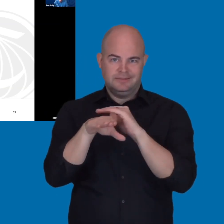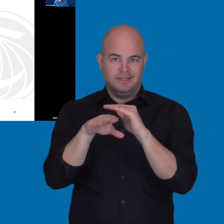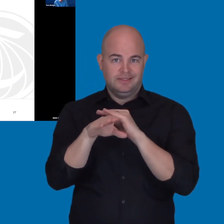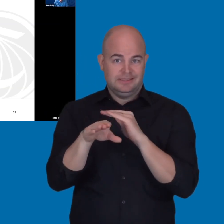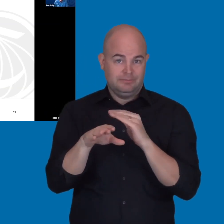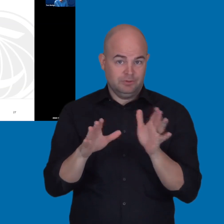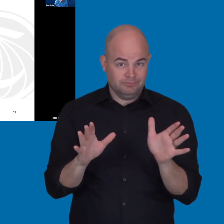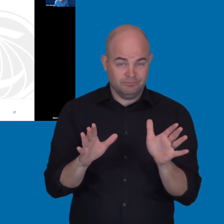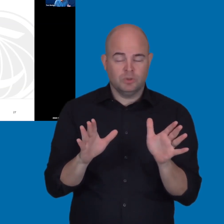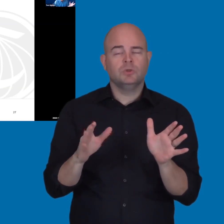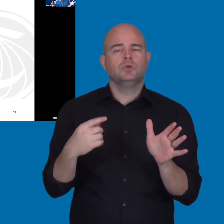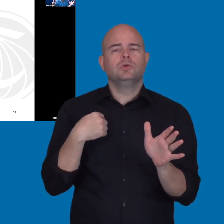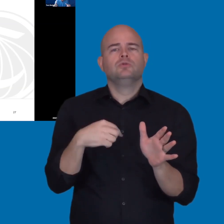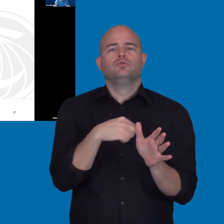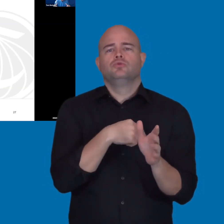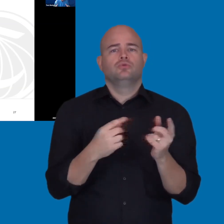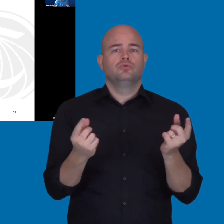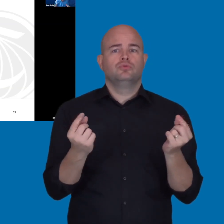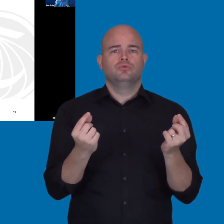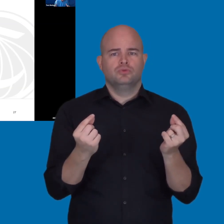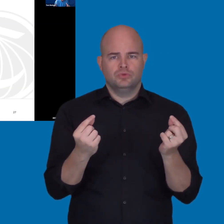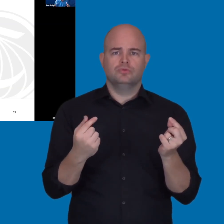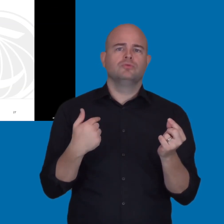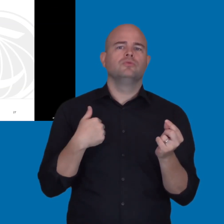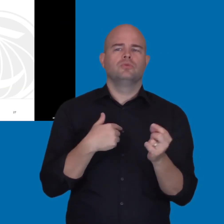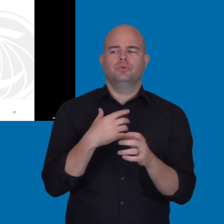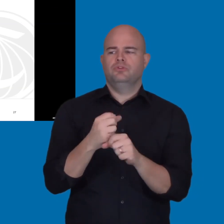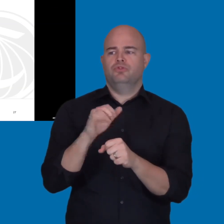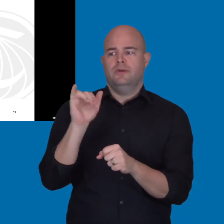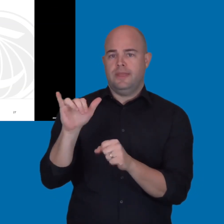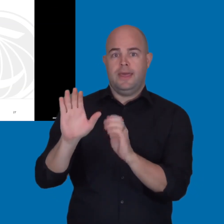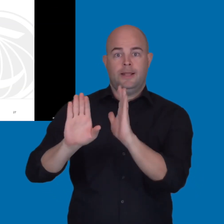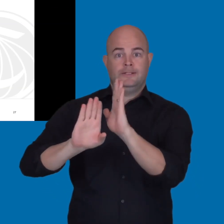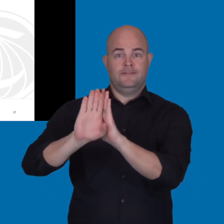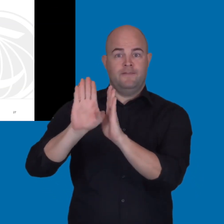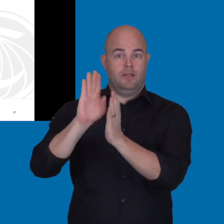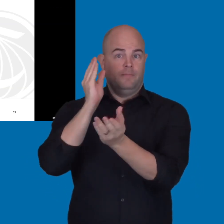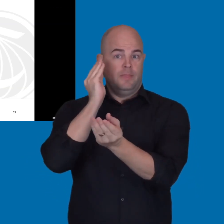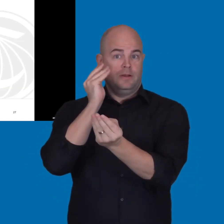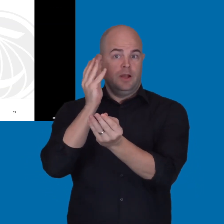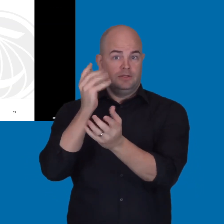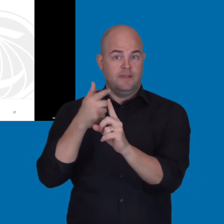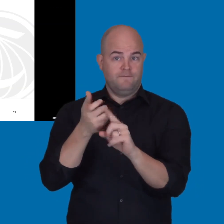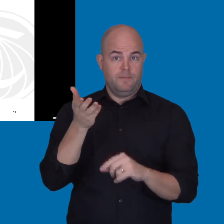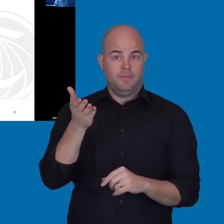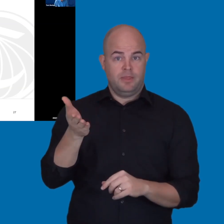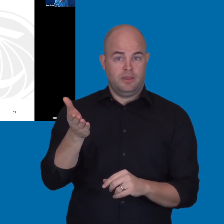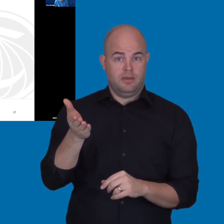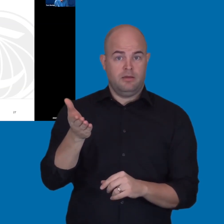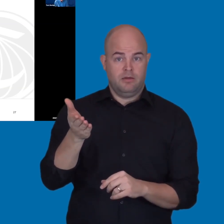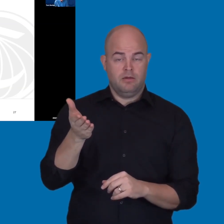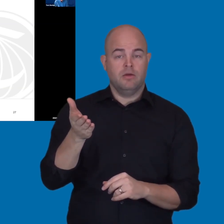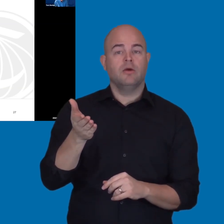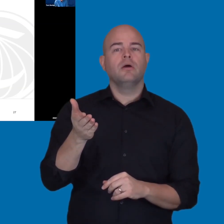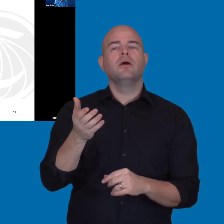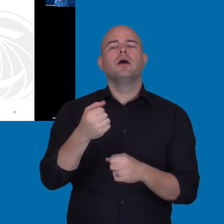So, the content that's in there was not accessible, right? and what we did then was we took that and developed --